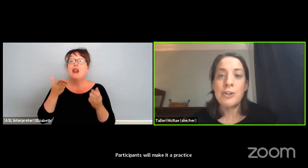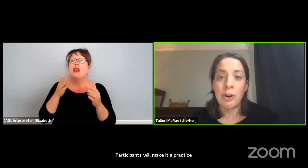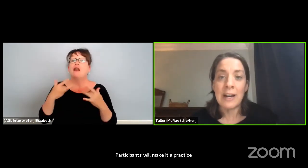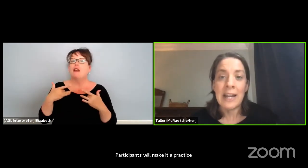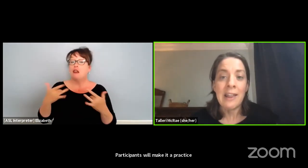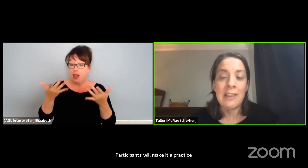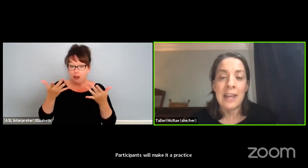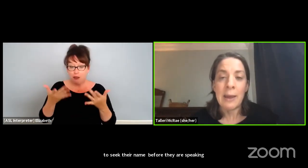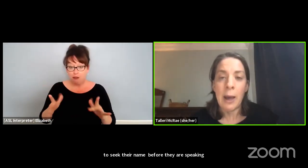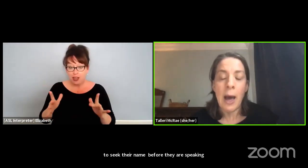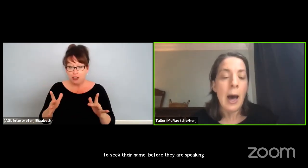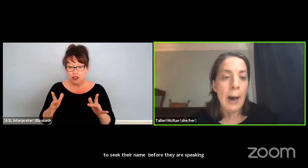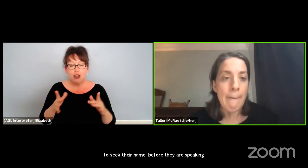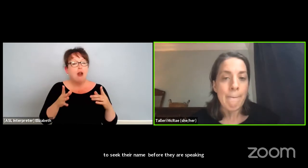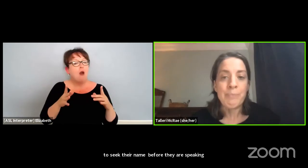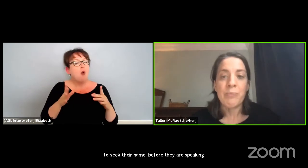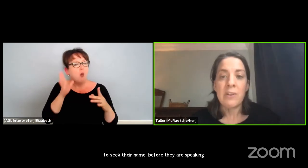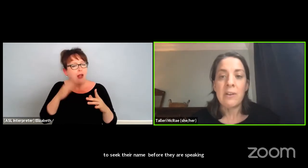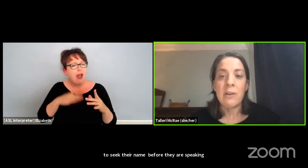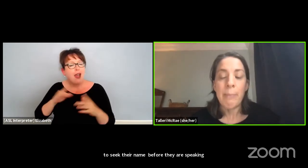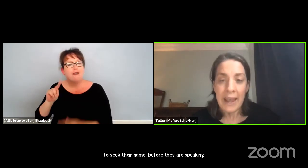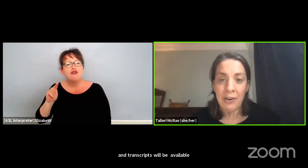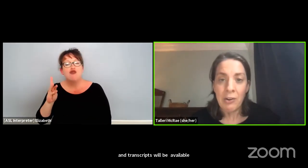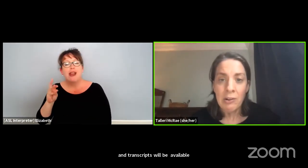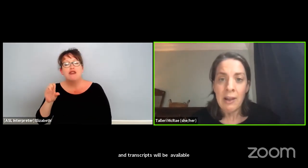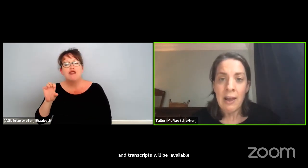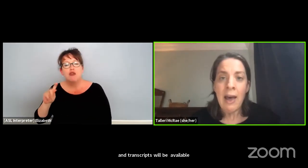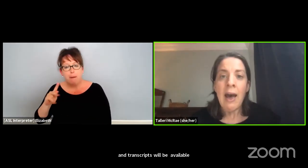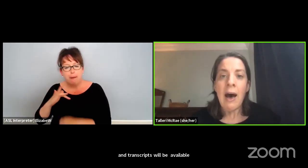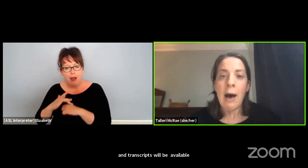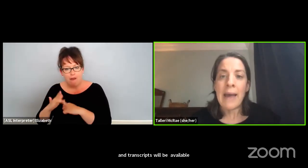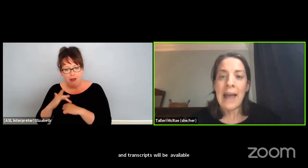during the panel